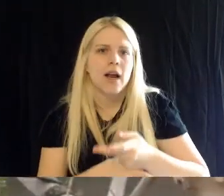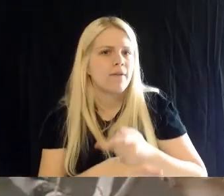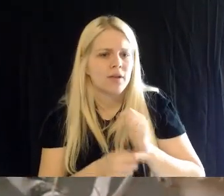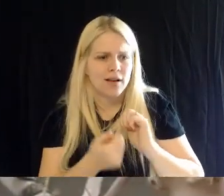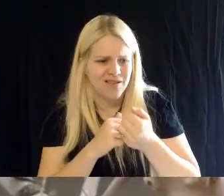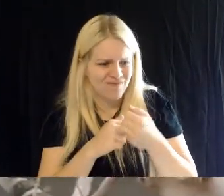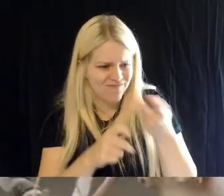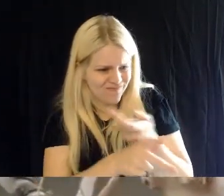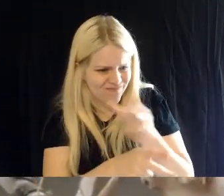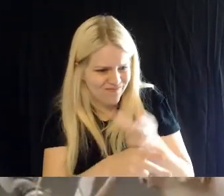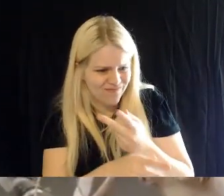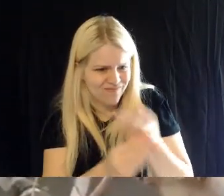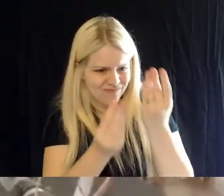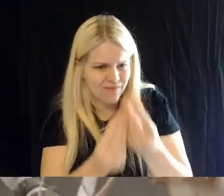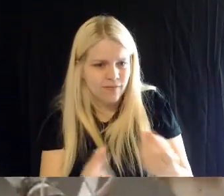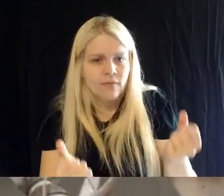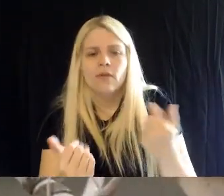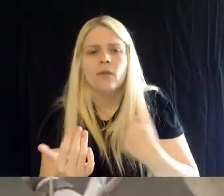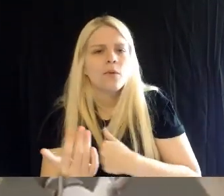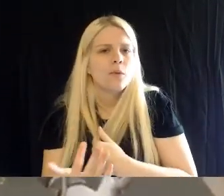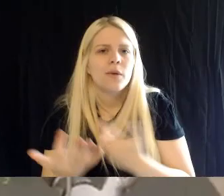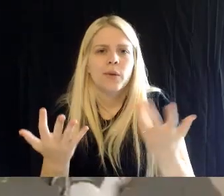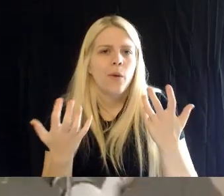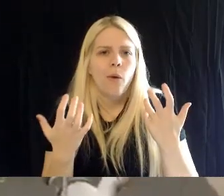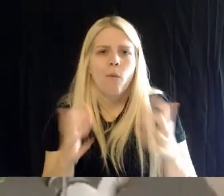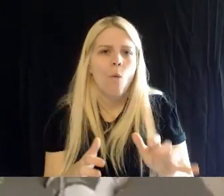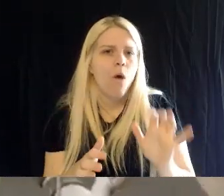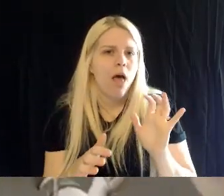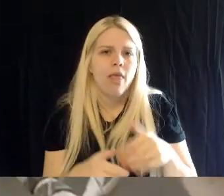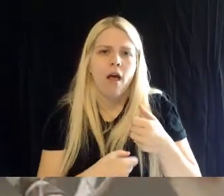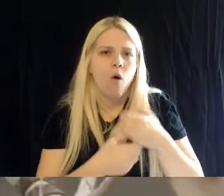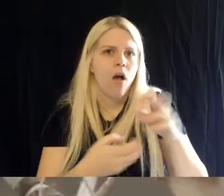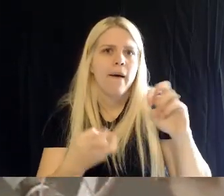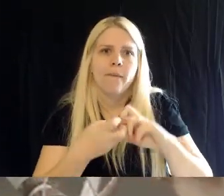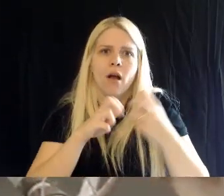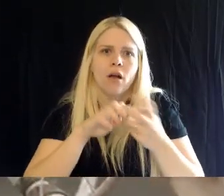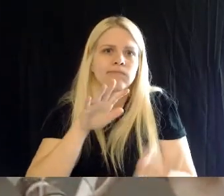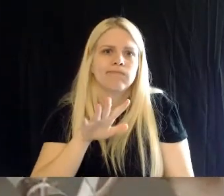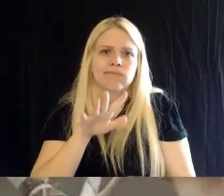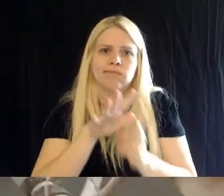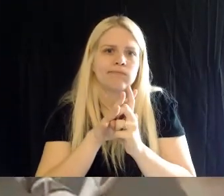that it's not going to be something that will adversely affect the birds.